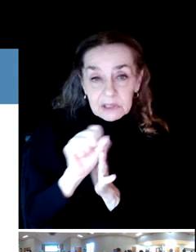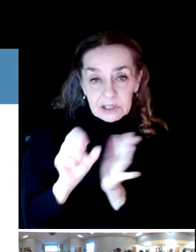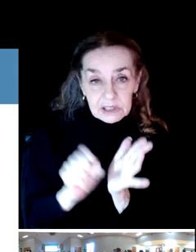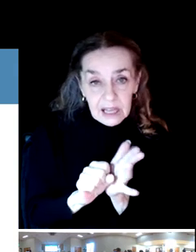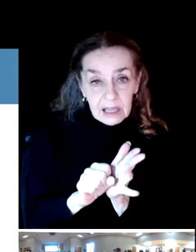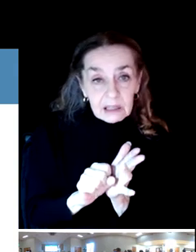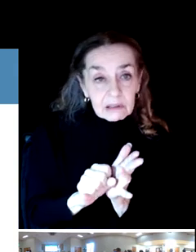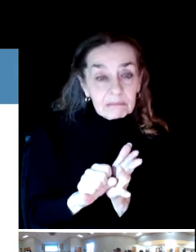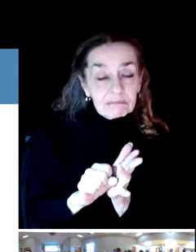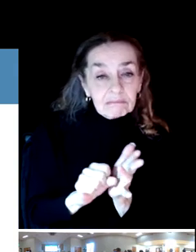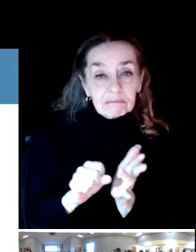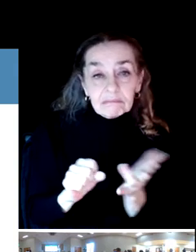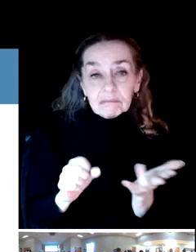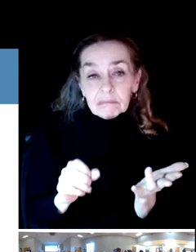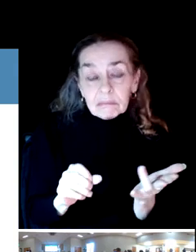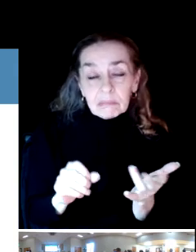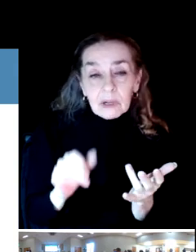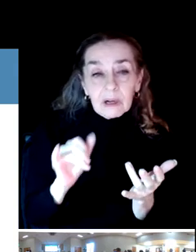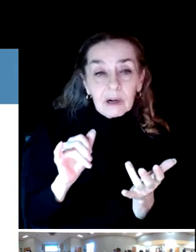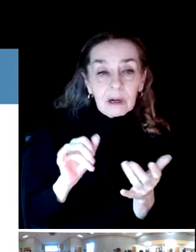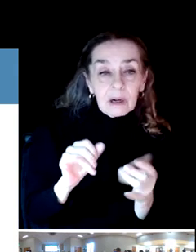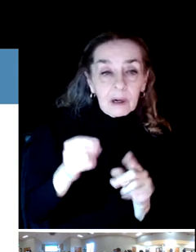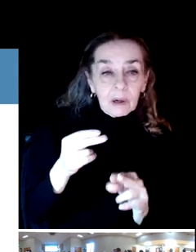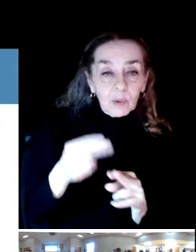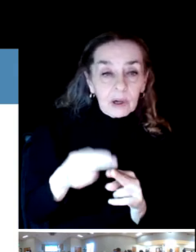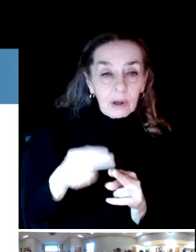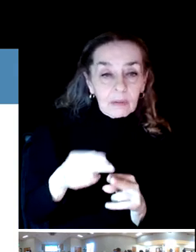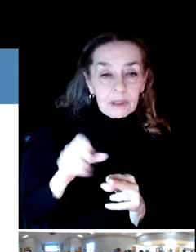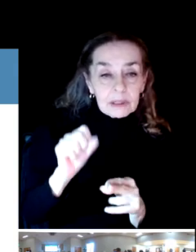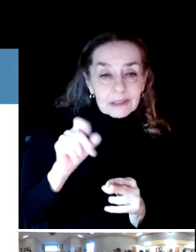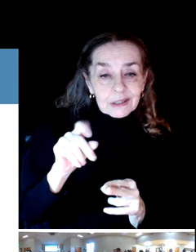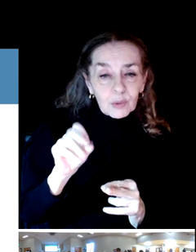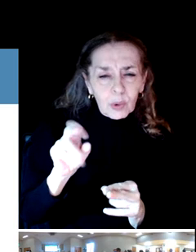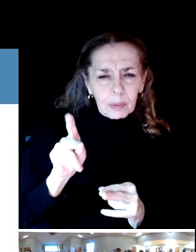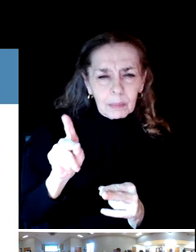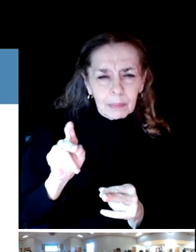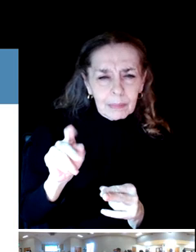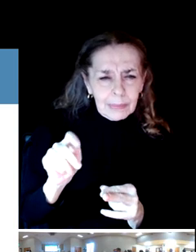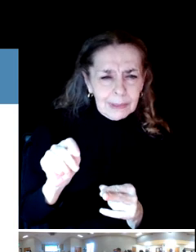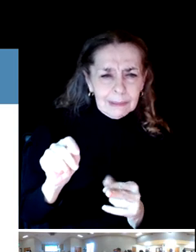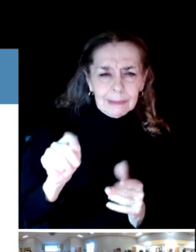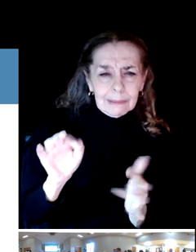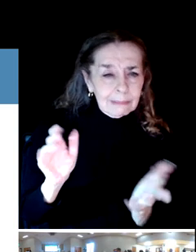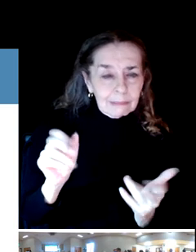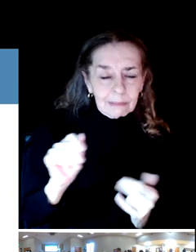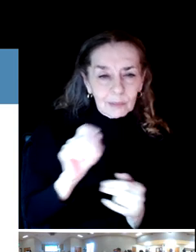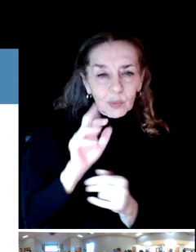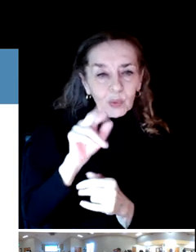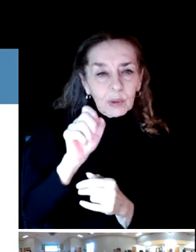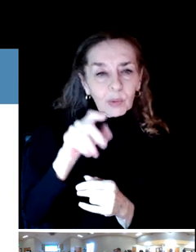report, which we call the SCORP report, and we'll be looking at various different, scholarly